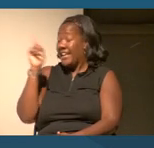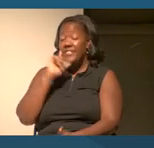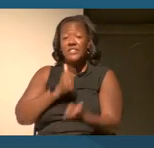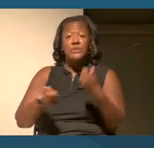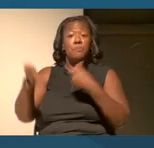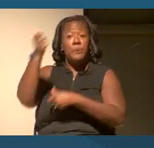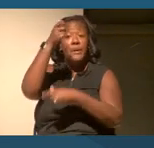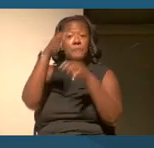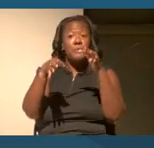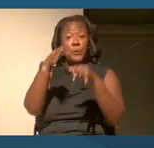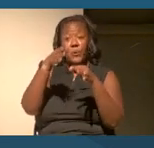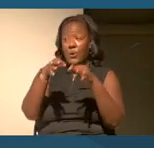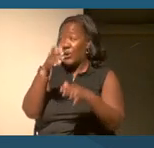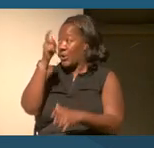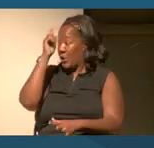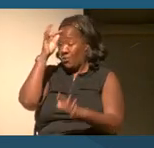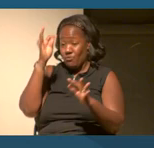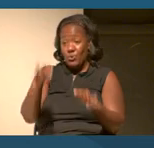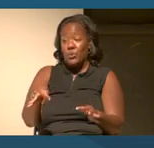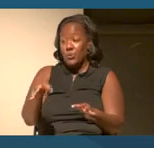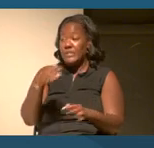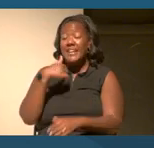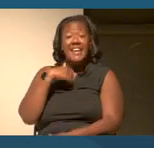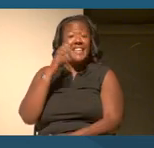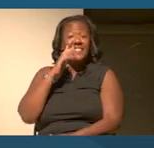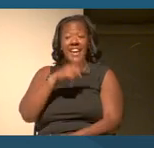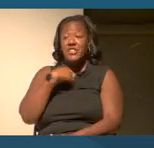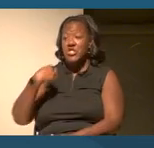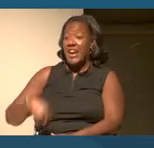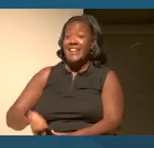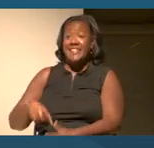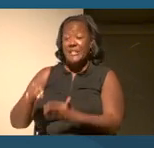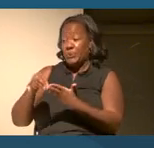by ruling that Chinese students in Mississippi could not attend white public schools.